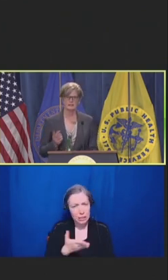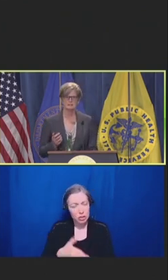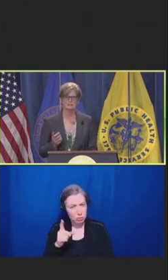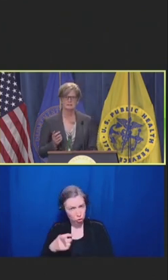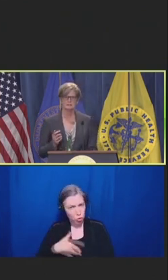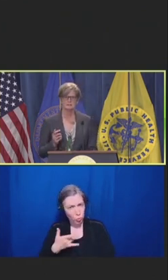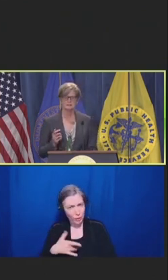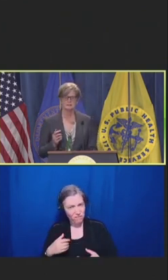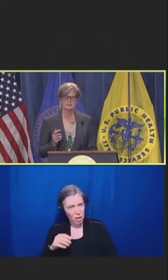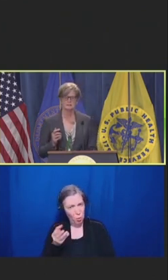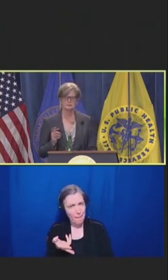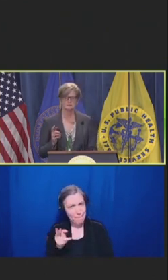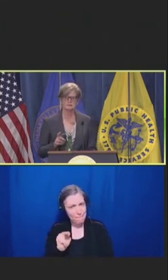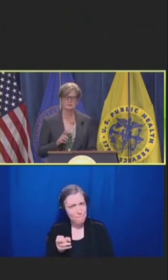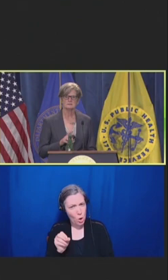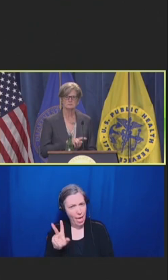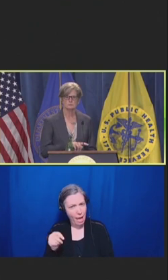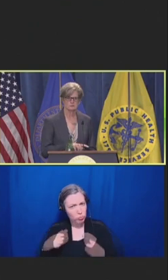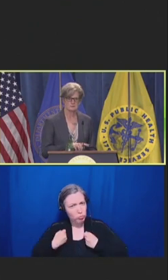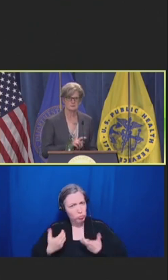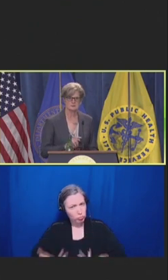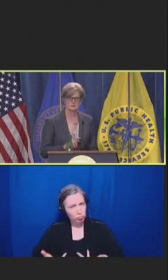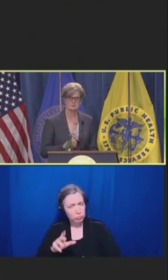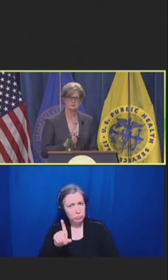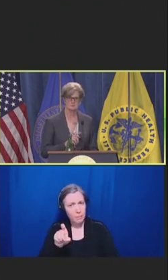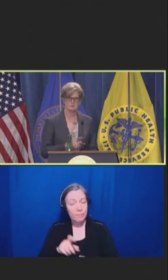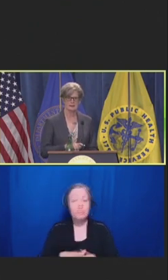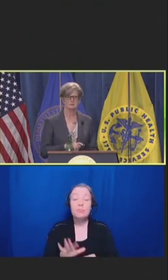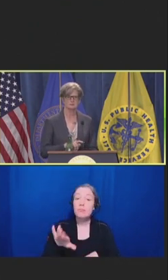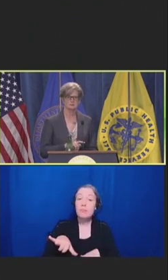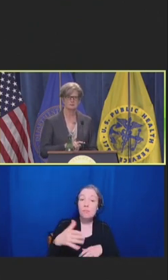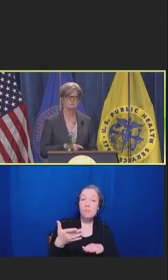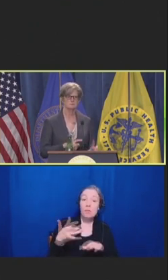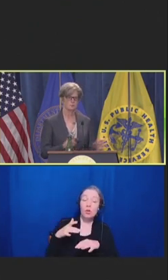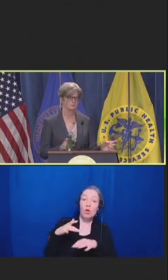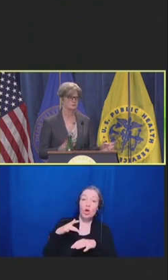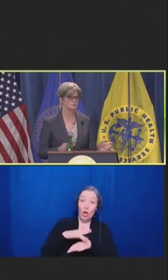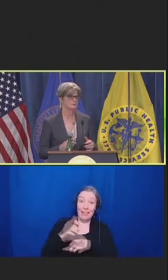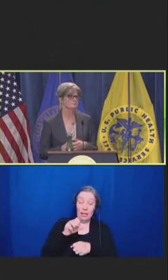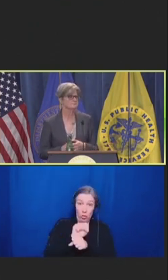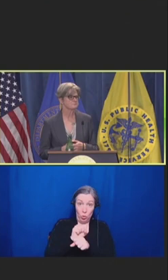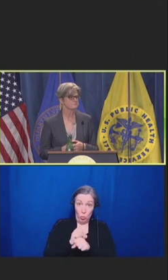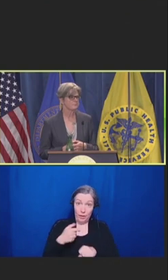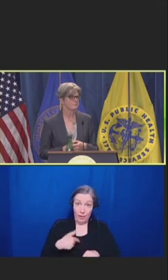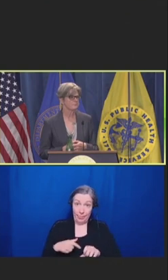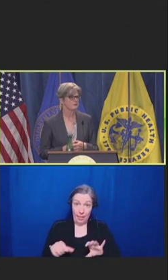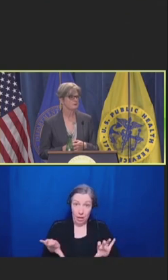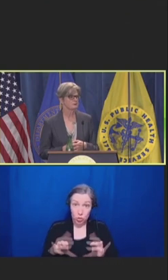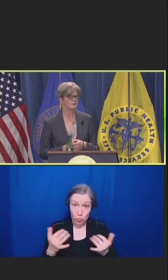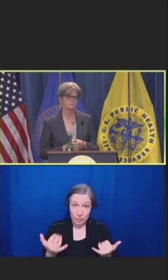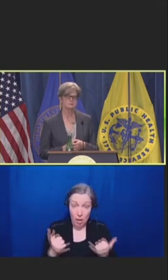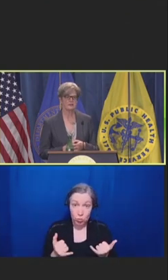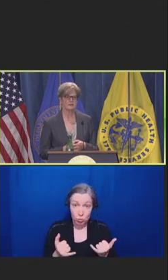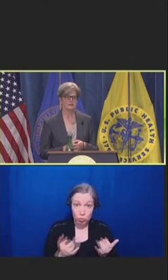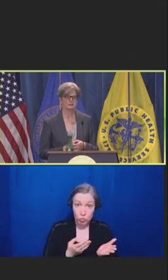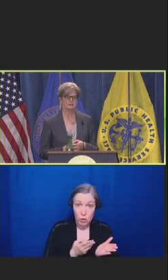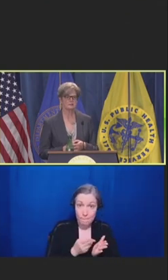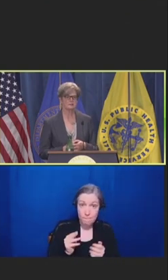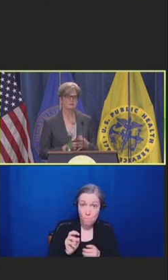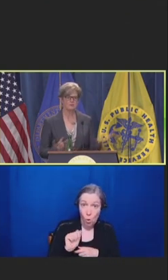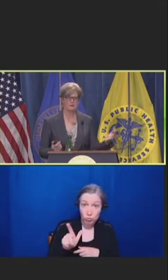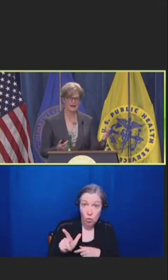And early on in the work that I do now into moral injury, they would say, "You know, I